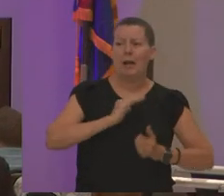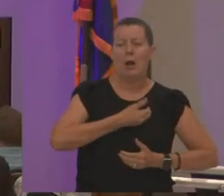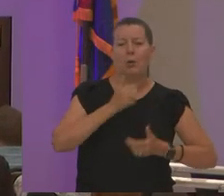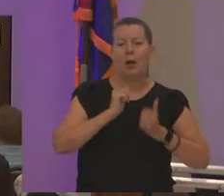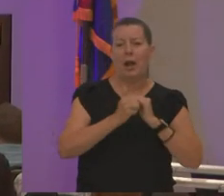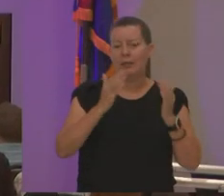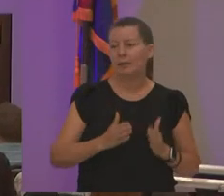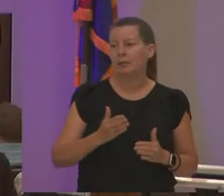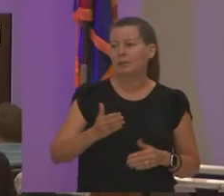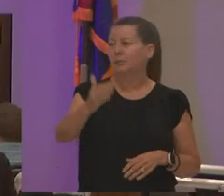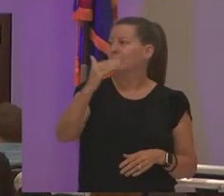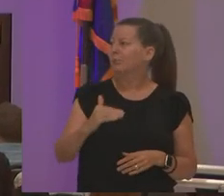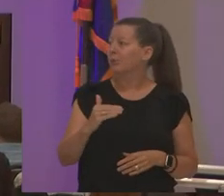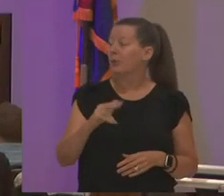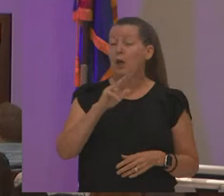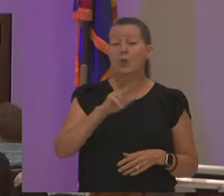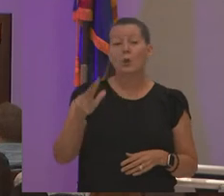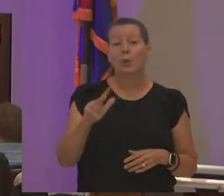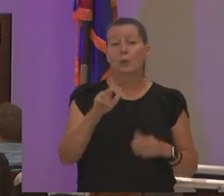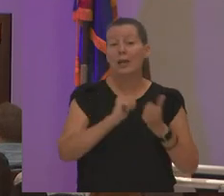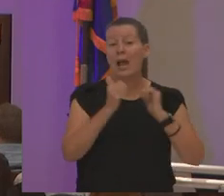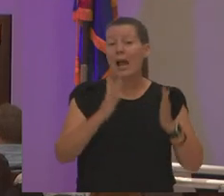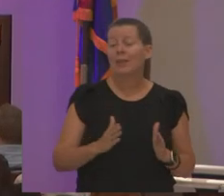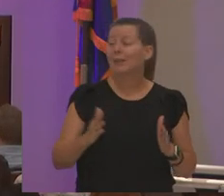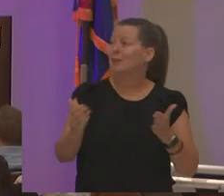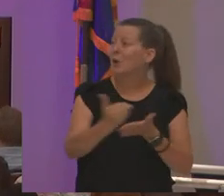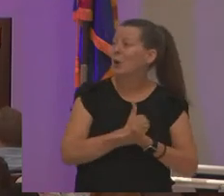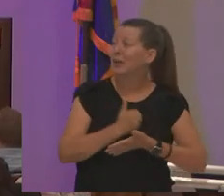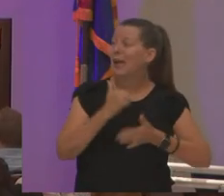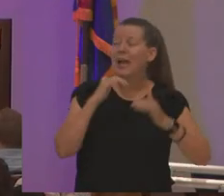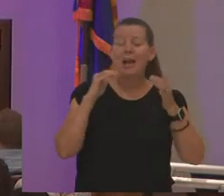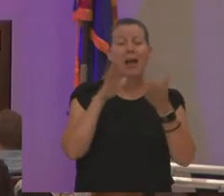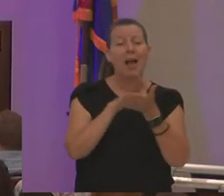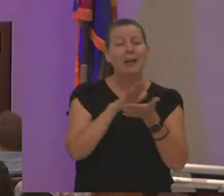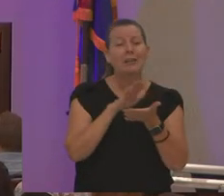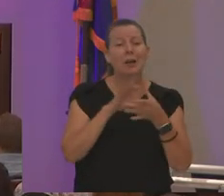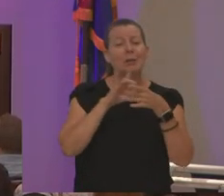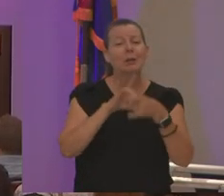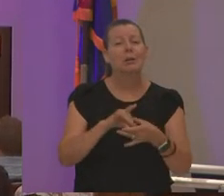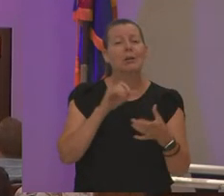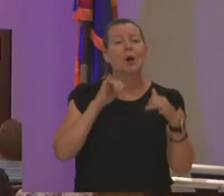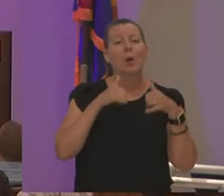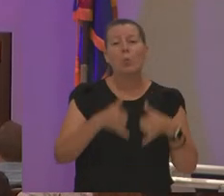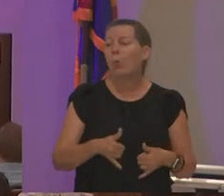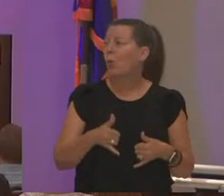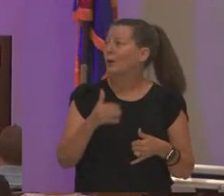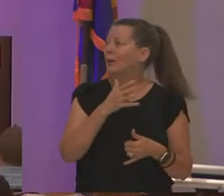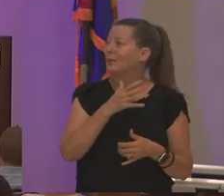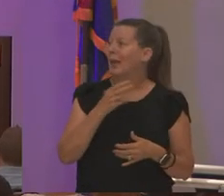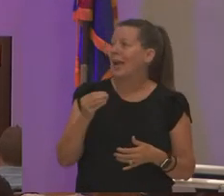slide we have 33 athletes who earned academic awards and eight teams are honored that's big